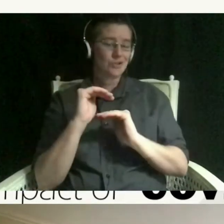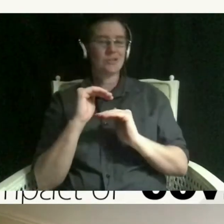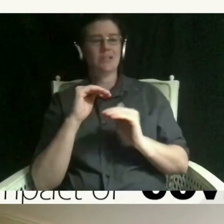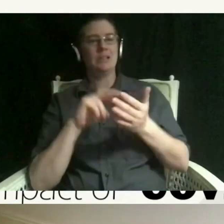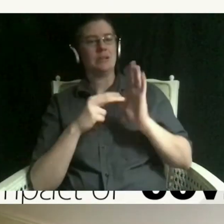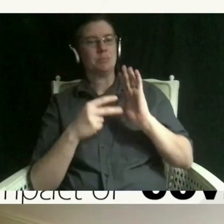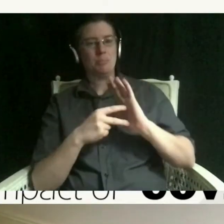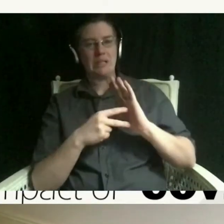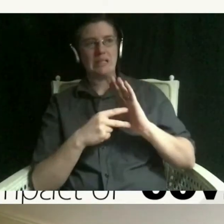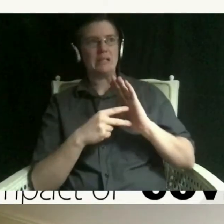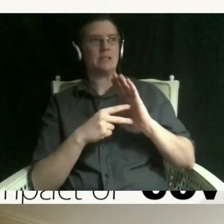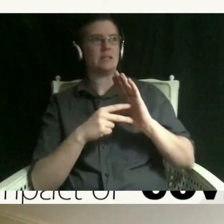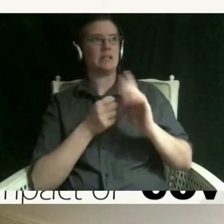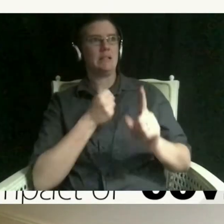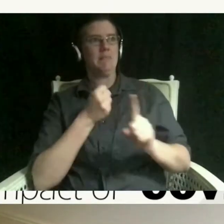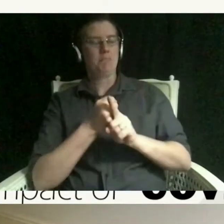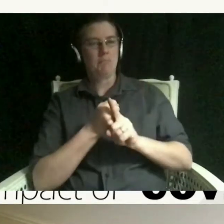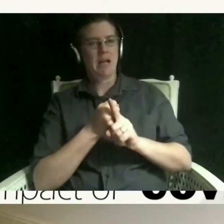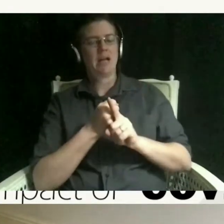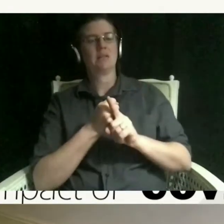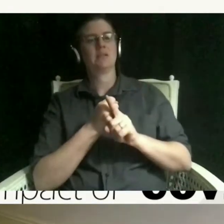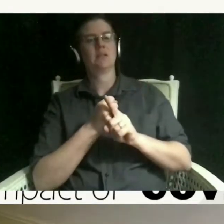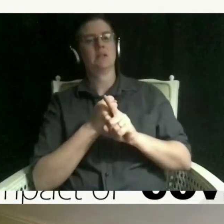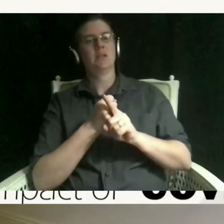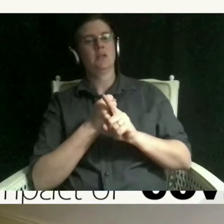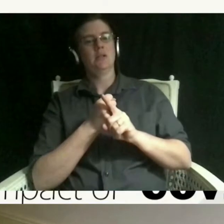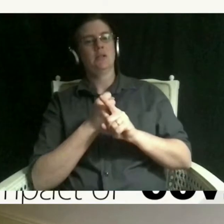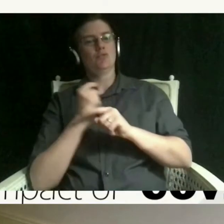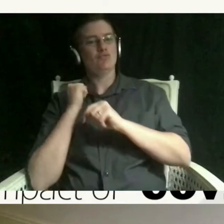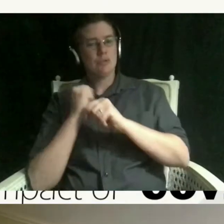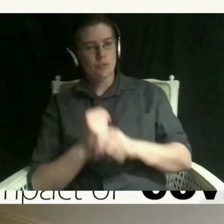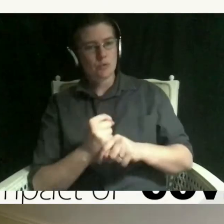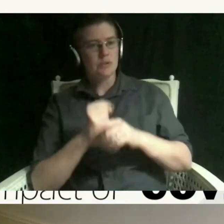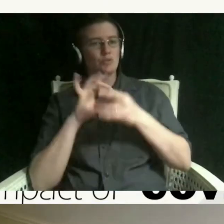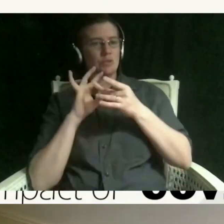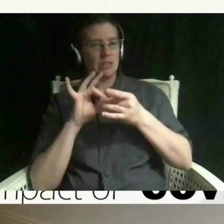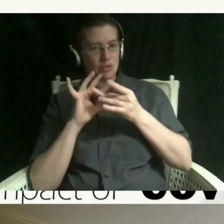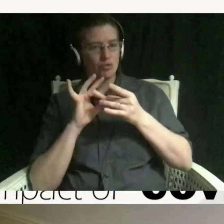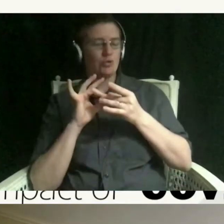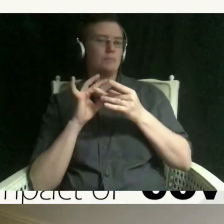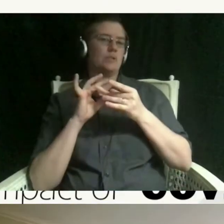and it also impacts the relationships and a build an ability to lean on people